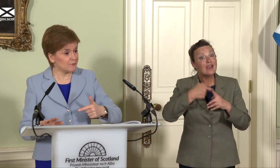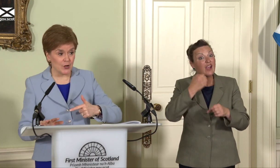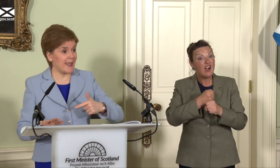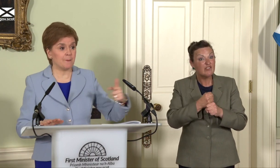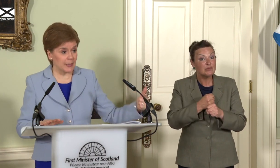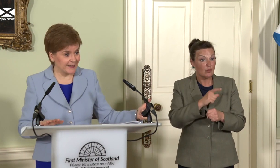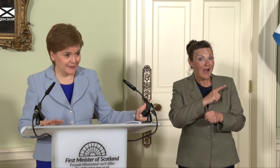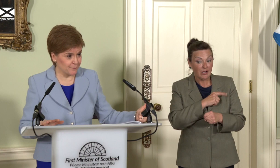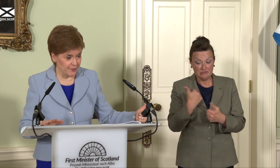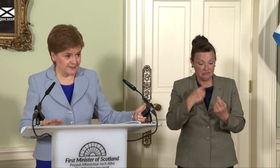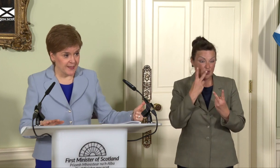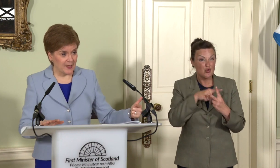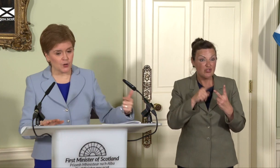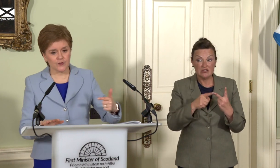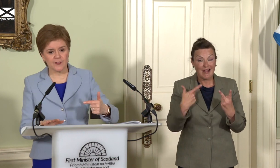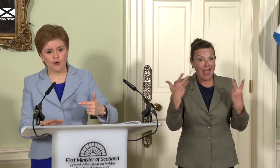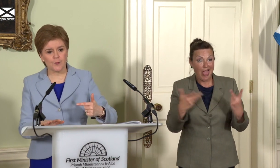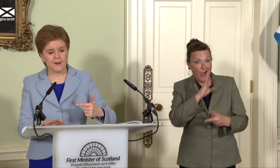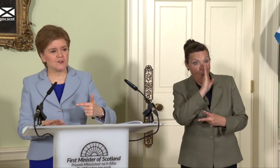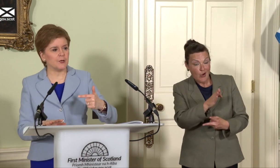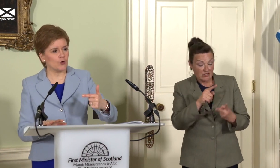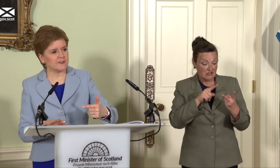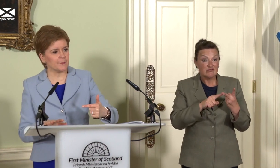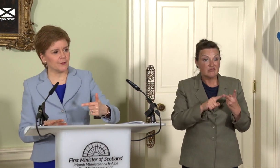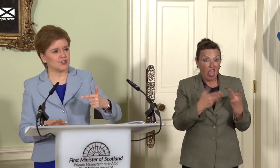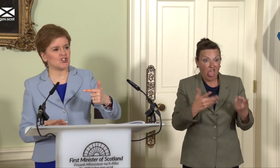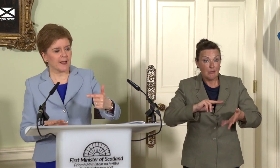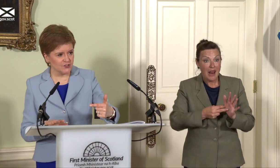doing any planning for this. And because they’re not prepared to be honest about the challenges